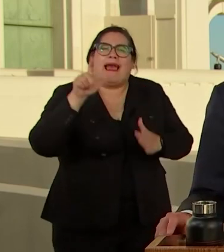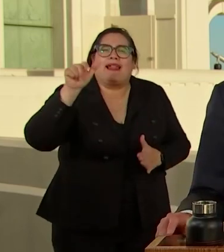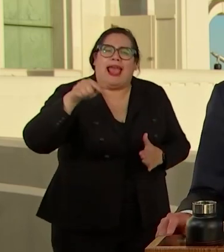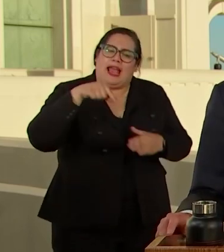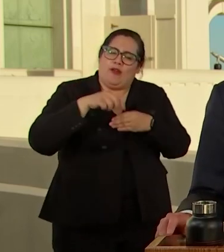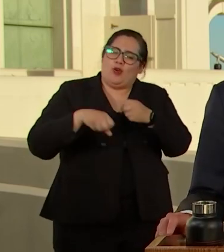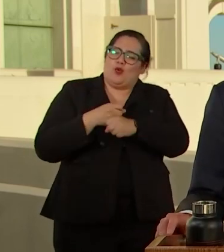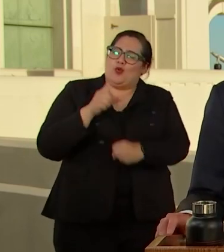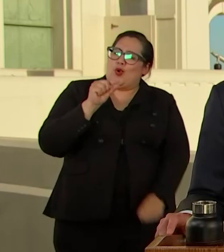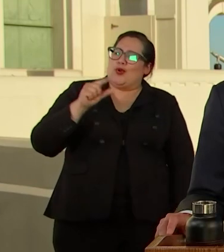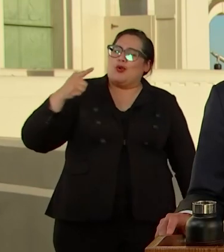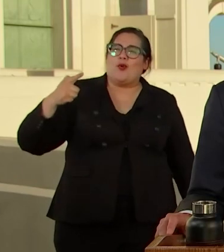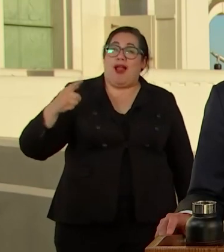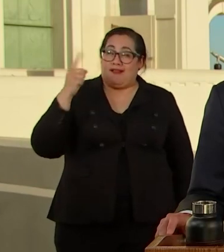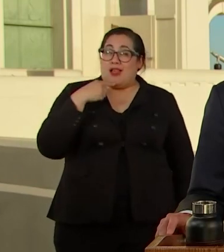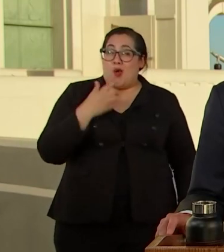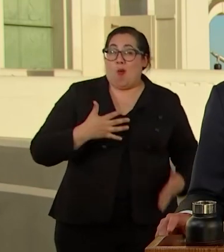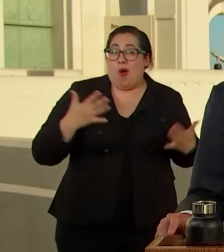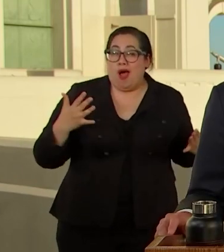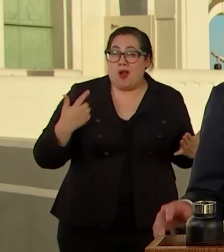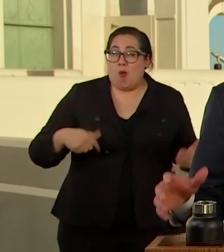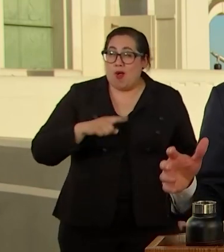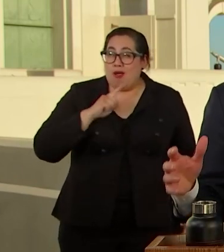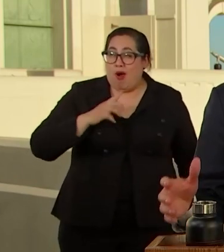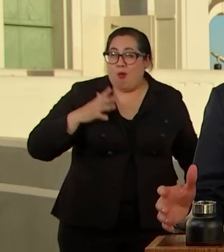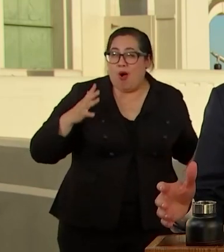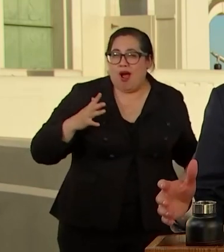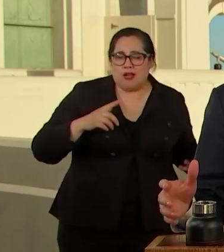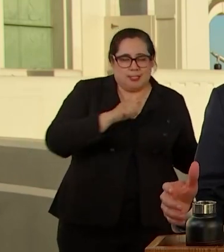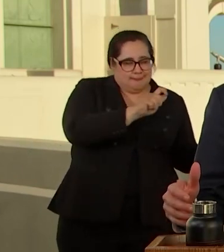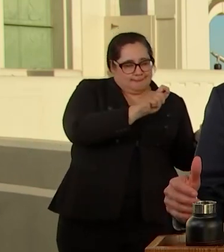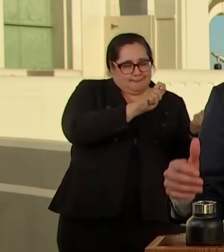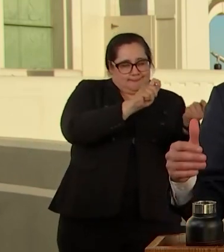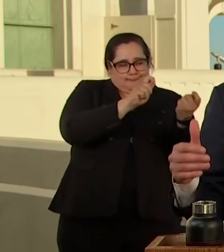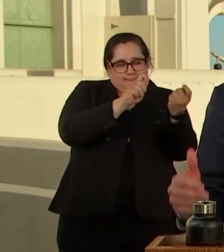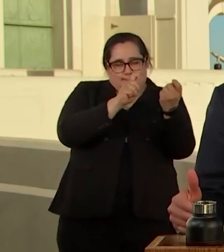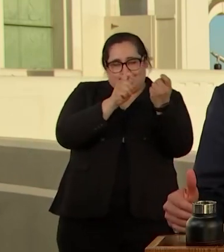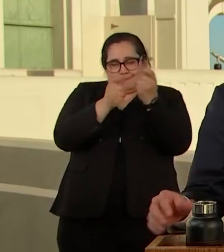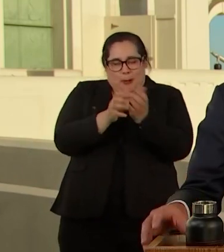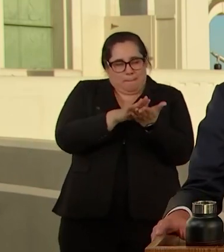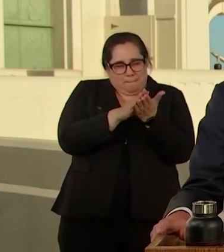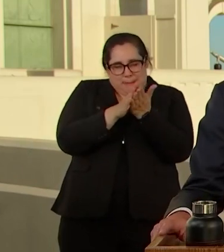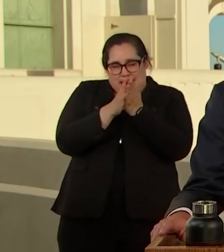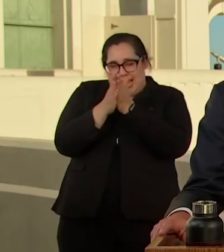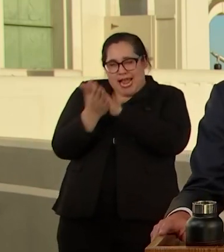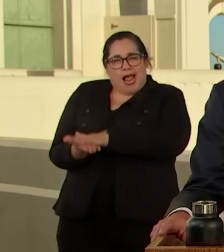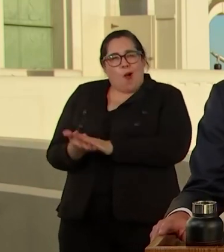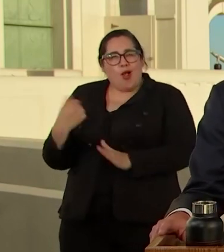2021, I WILL TELL YOU THAT WE'RE BECOMING, BECOMING A CITY MORE JUST.